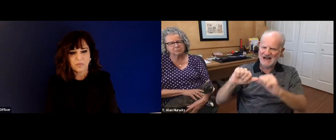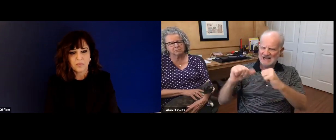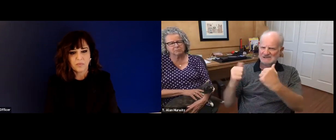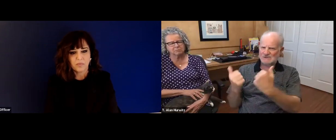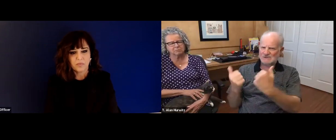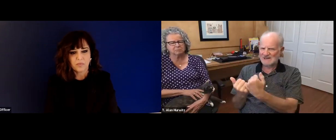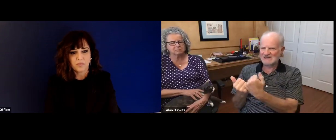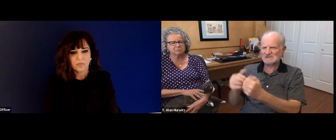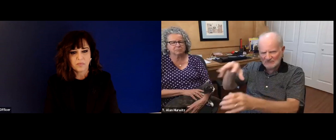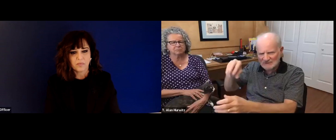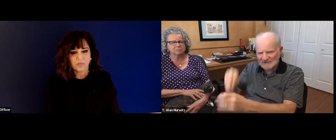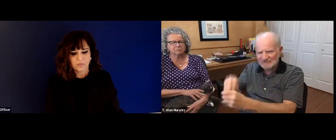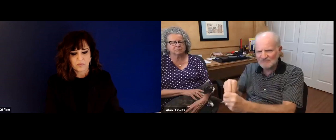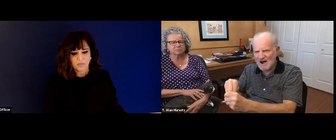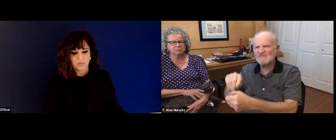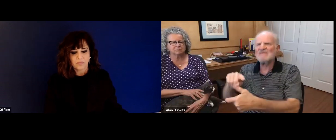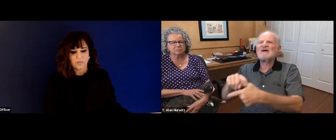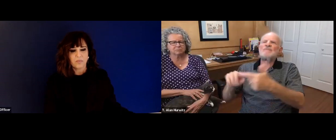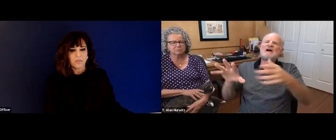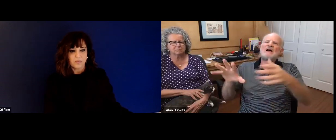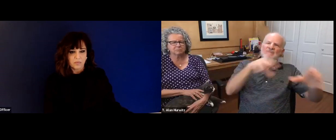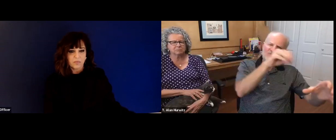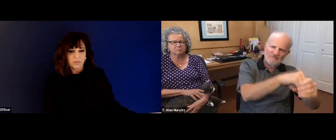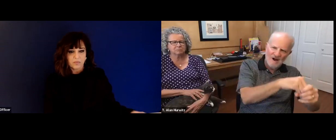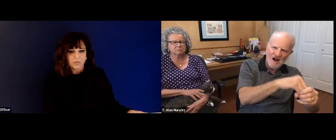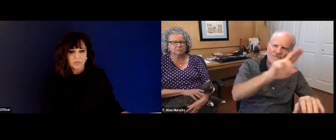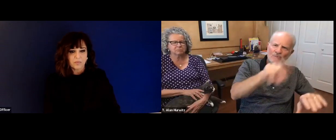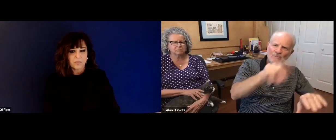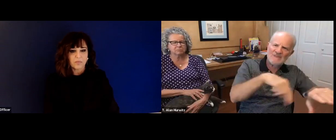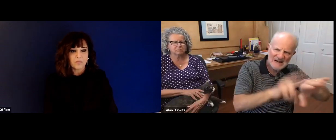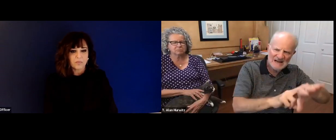into this world. And then New York State Association for the